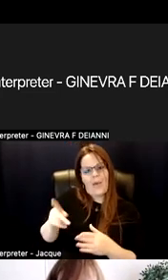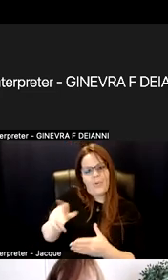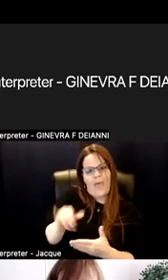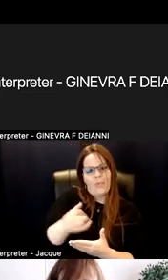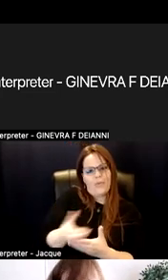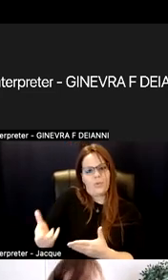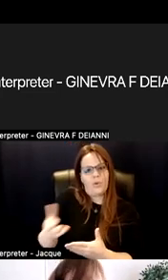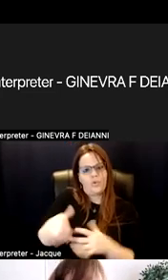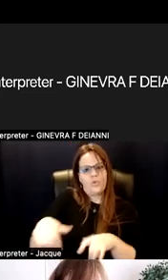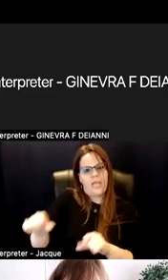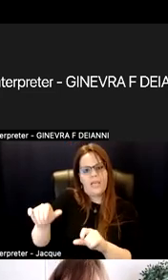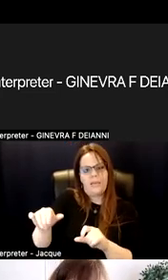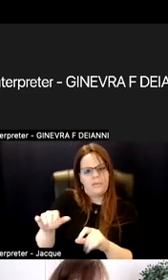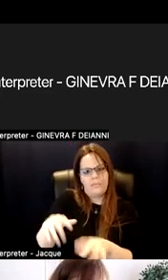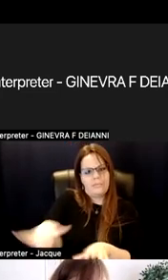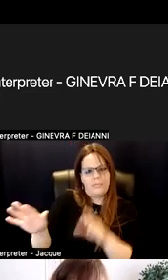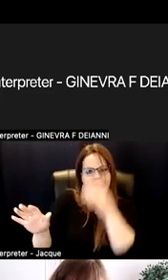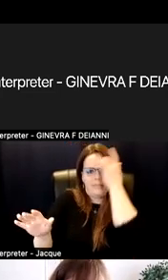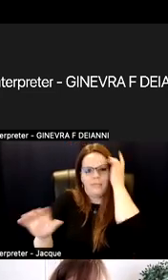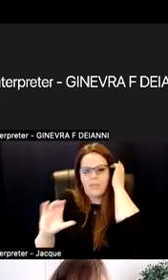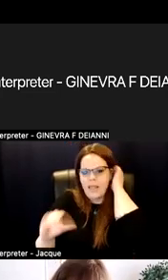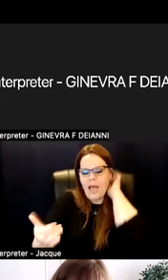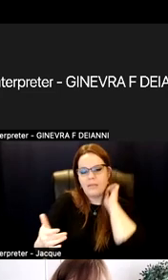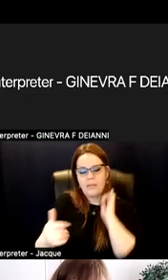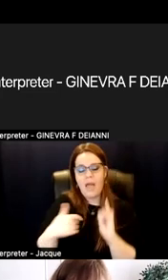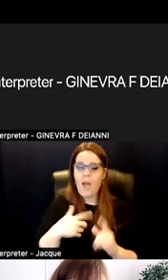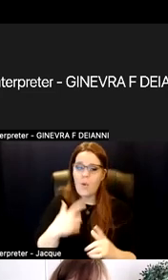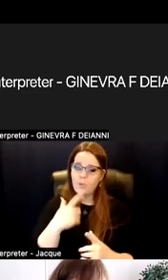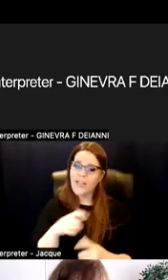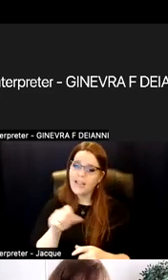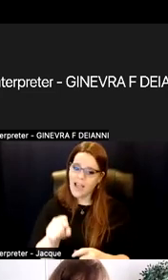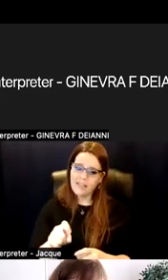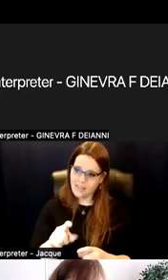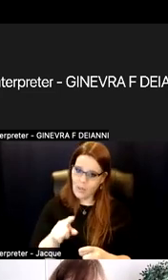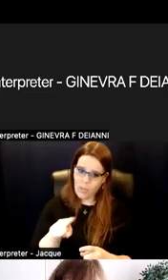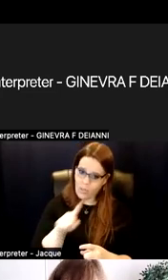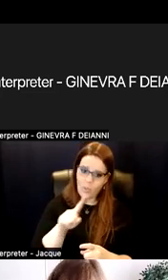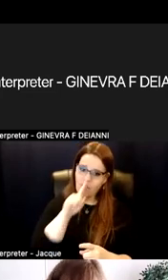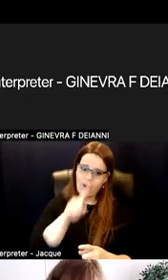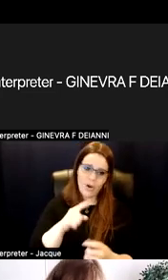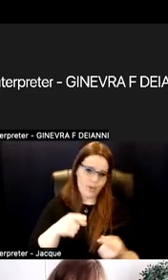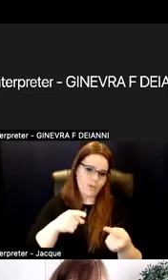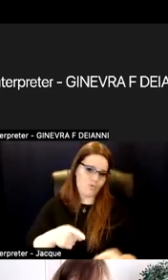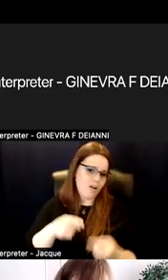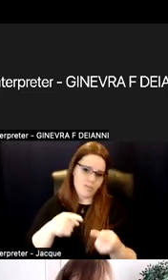I want to say, yes, that those things are very real in struggle. And I know our Disability Resource office works